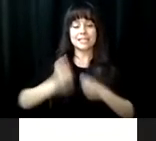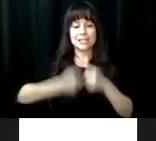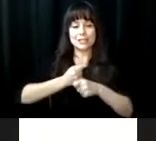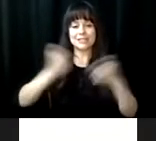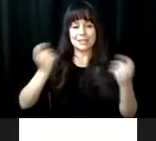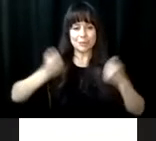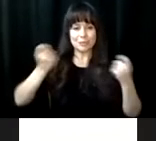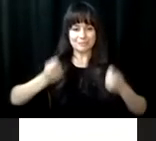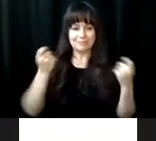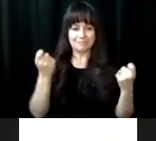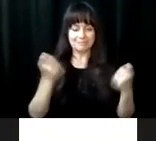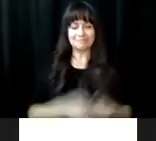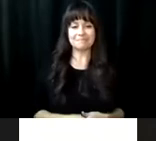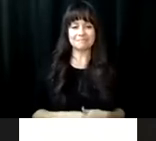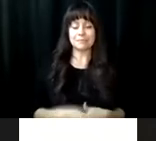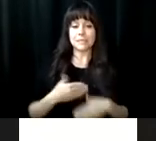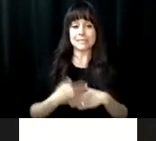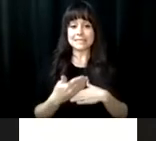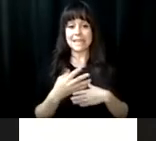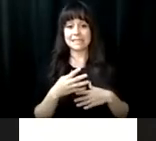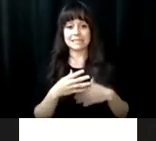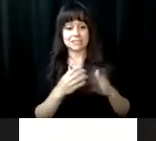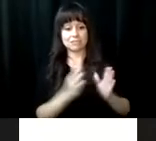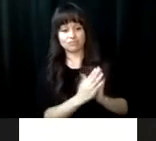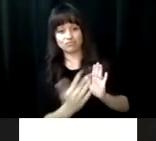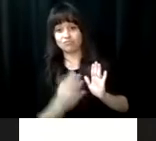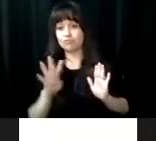I highlight for the Virginia department of the blind and vision impaired